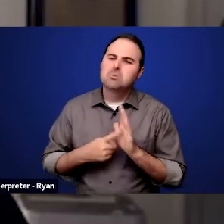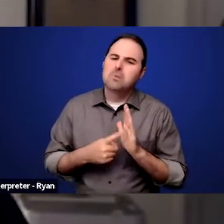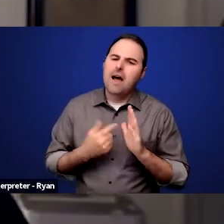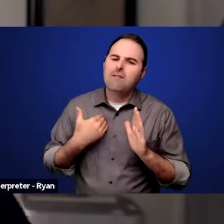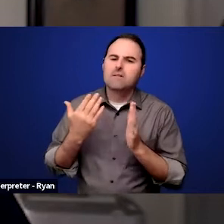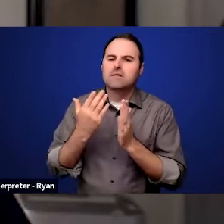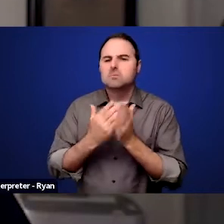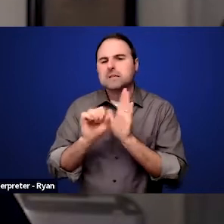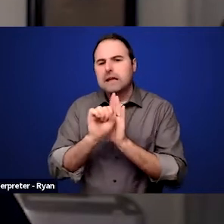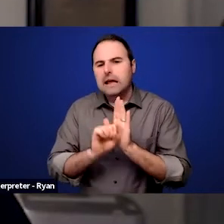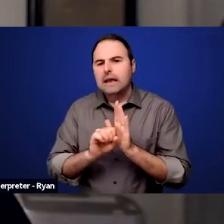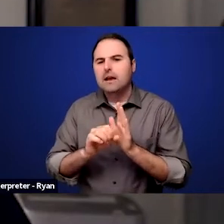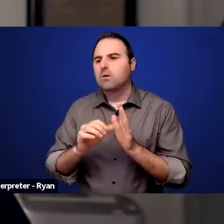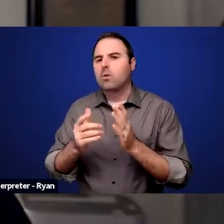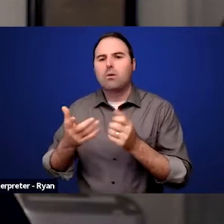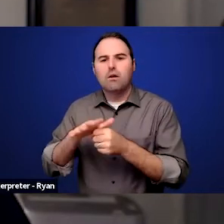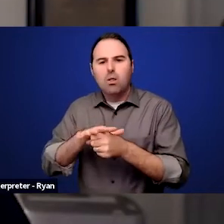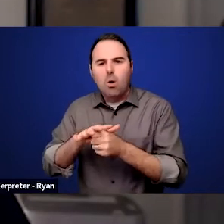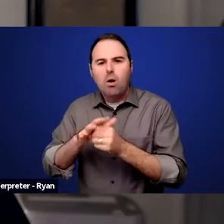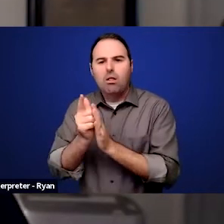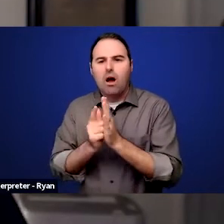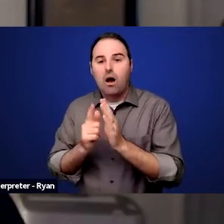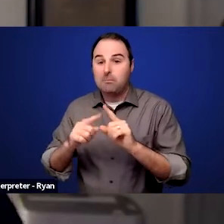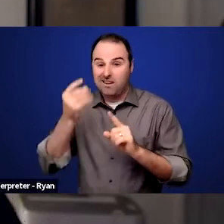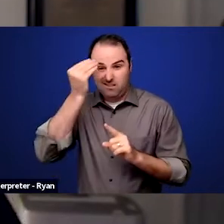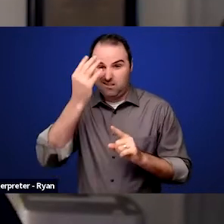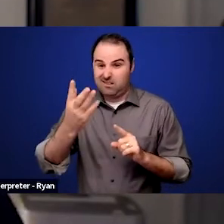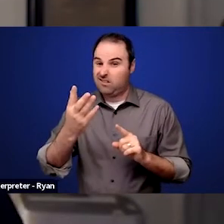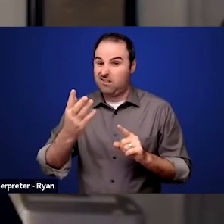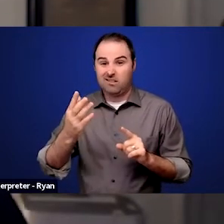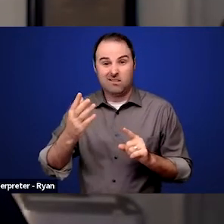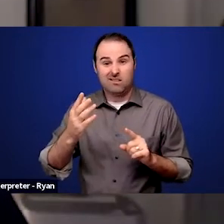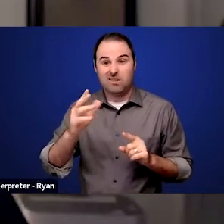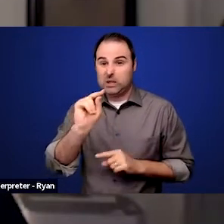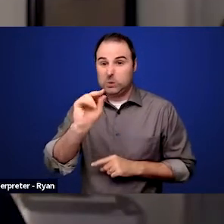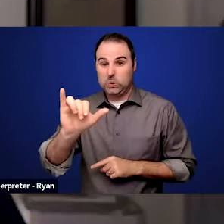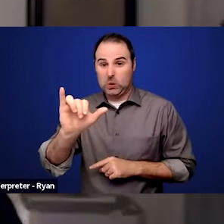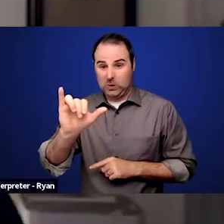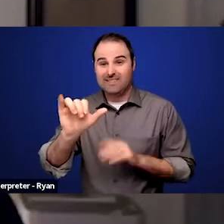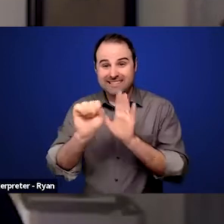But typically, you know, in New York State for example, while there was a law in the book,